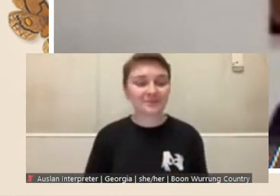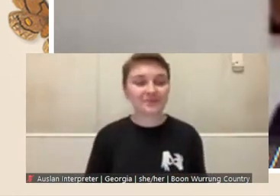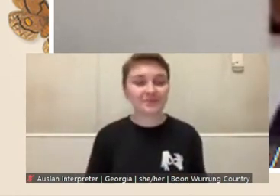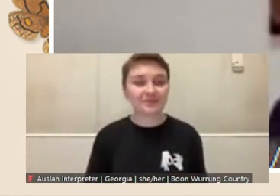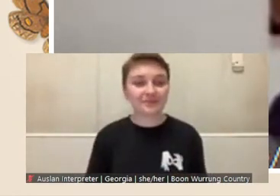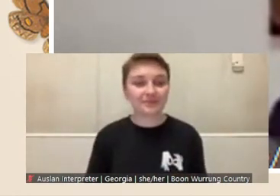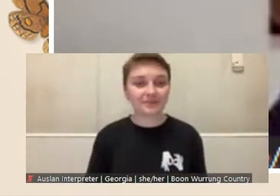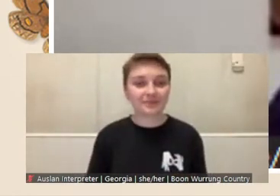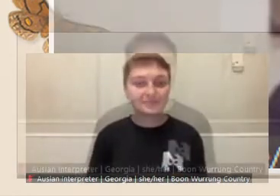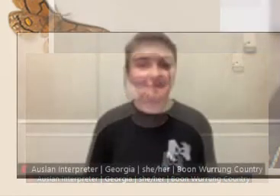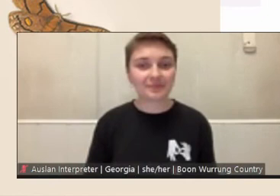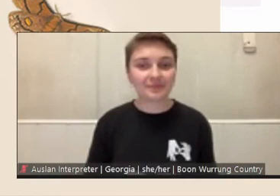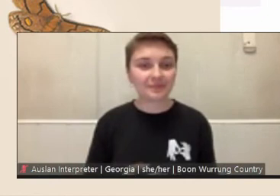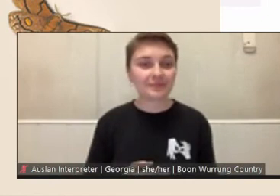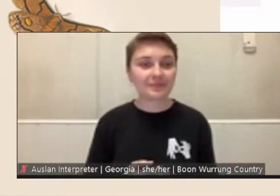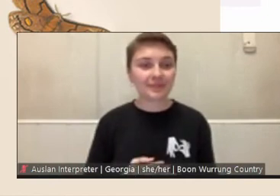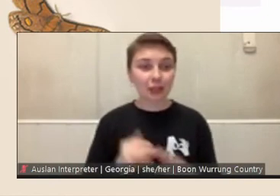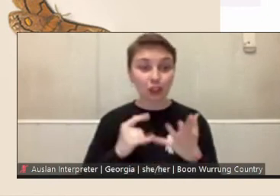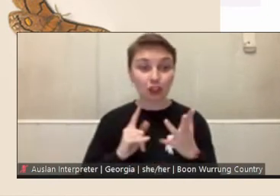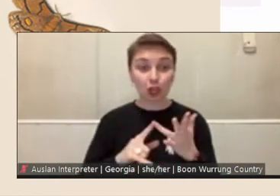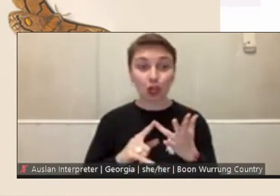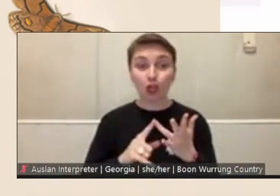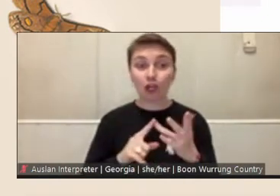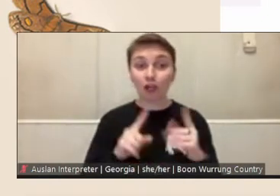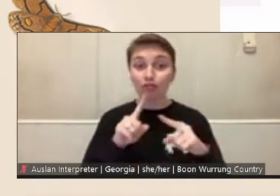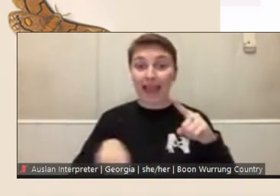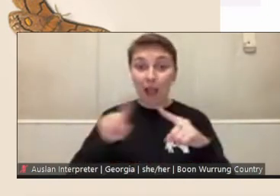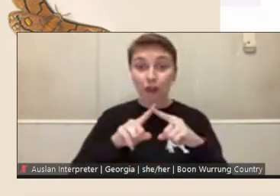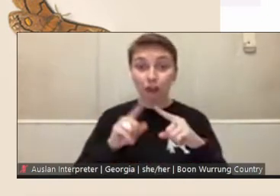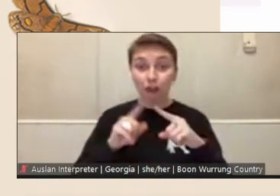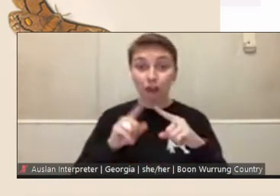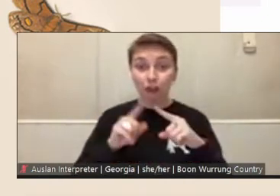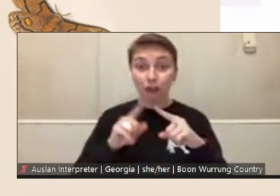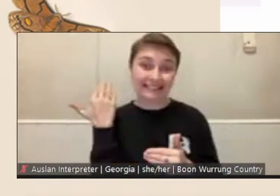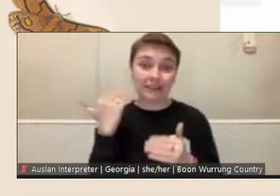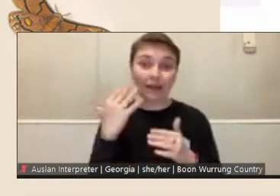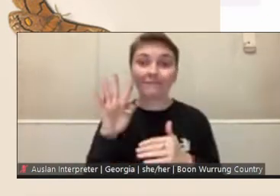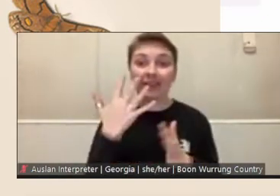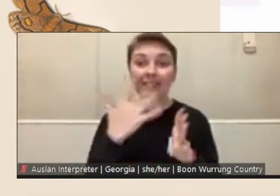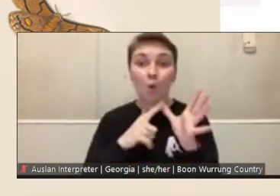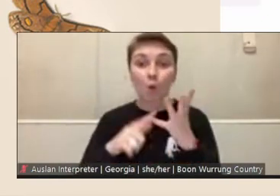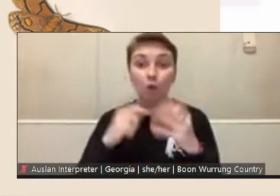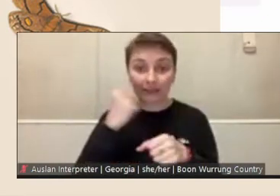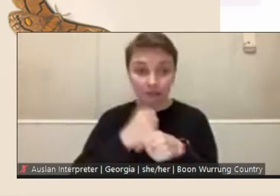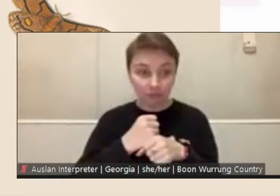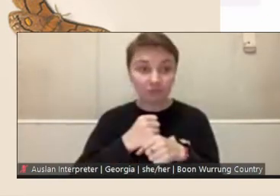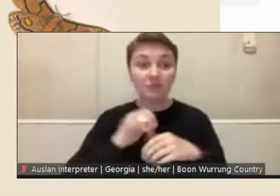So, the round opened on the 5th of August and closes at midnight on Sunday the 5th of September.